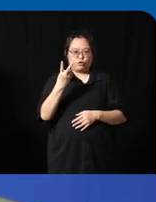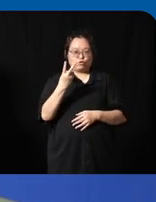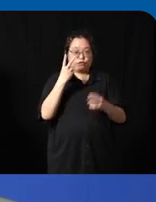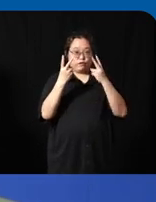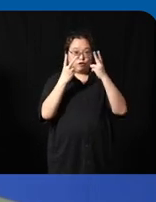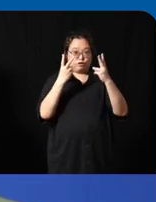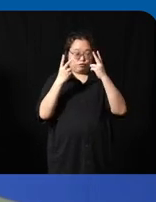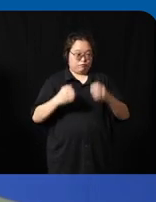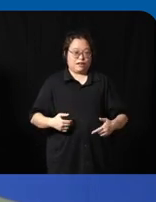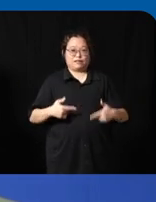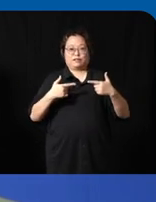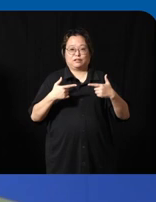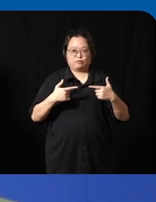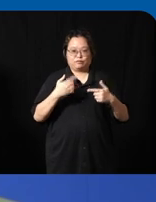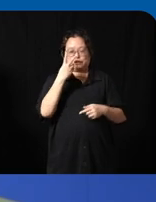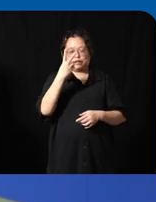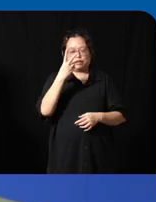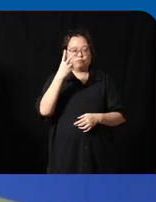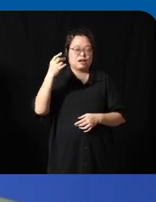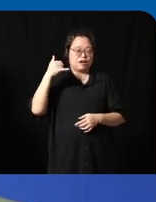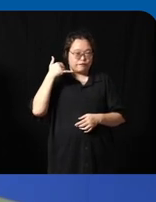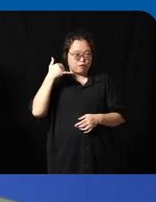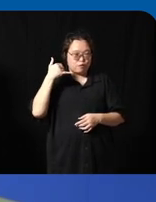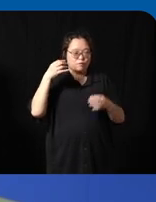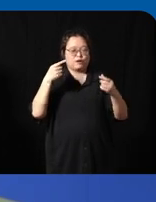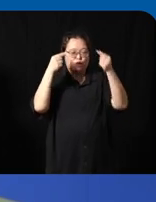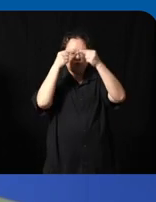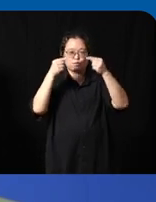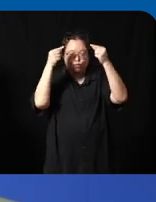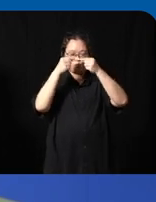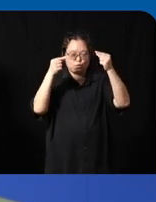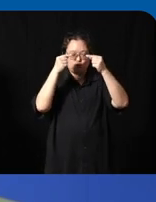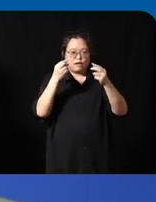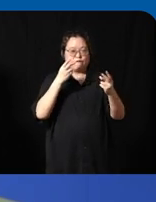from the smart home uh technologies that we work with Google right the virtual assistance has uh